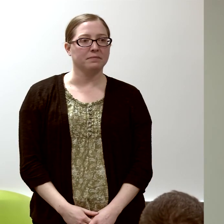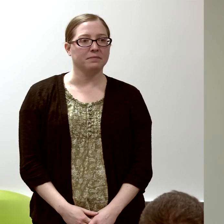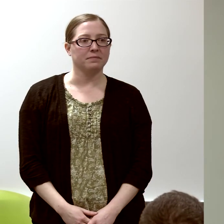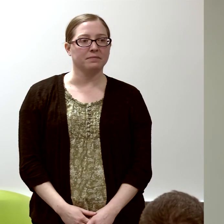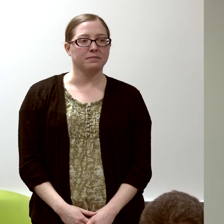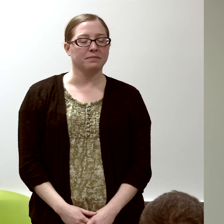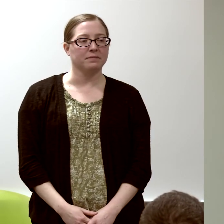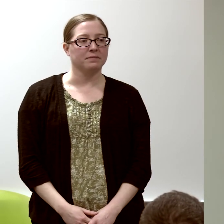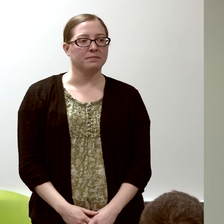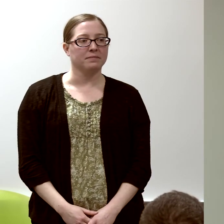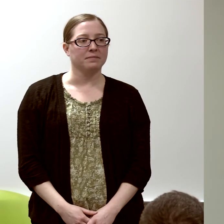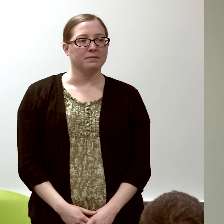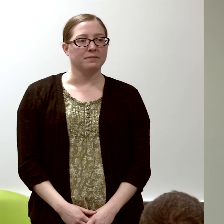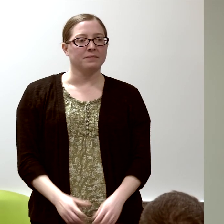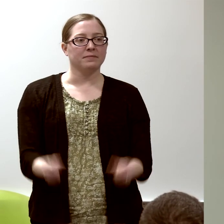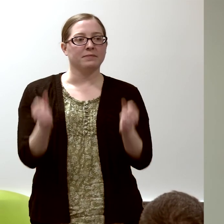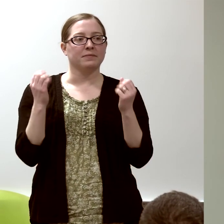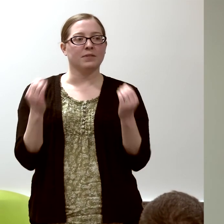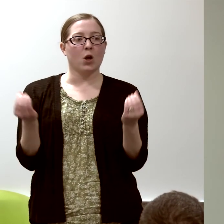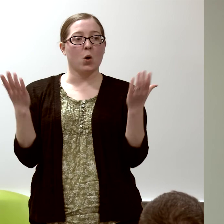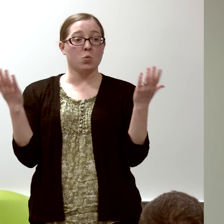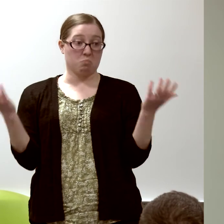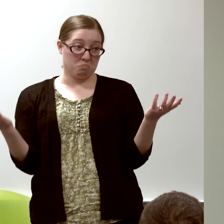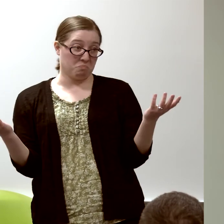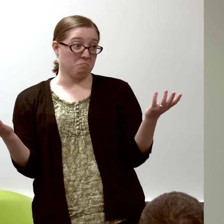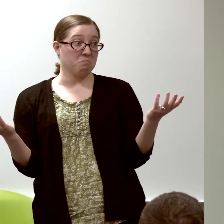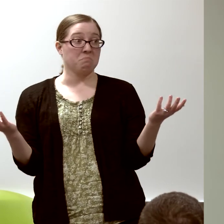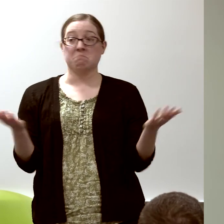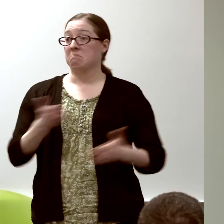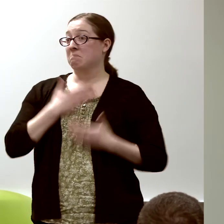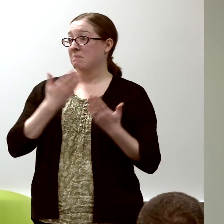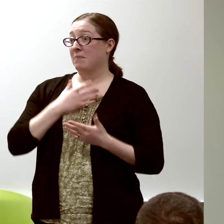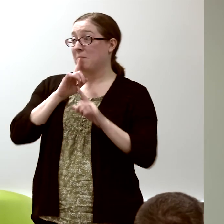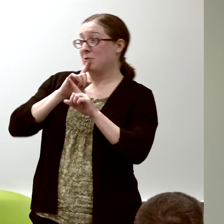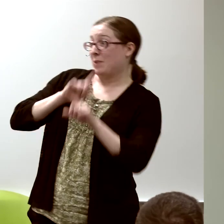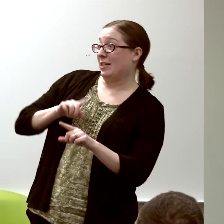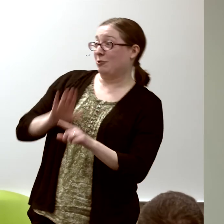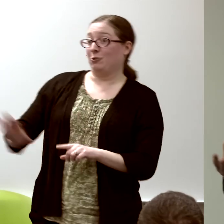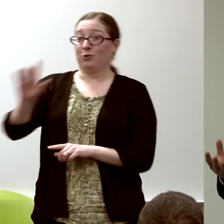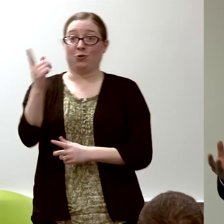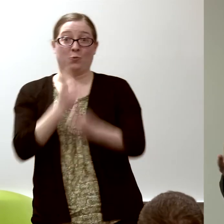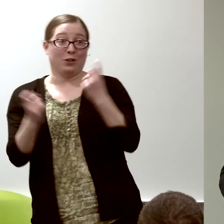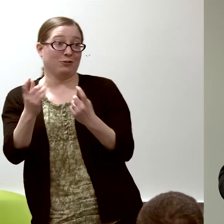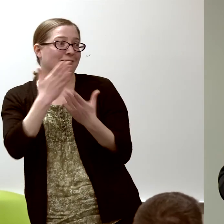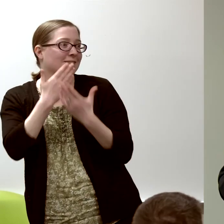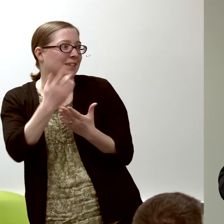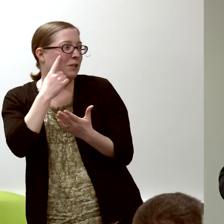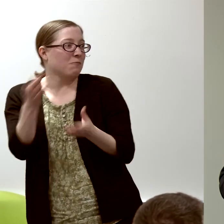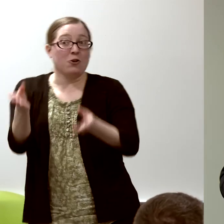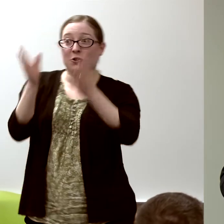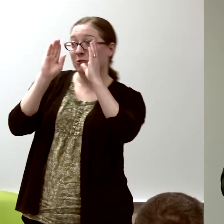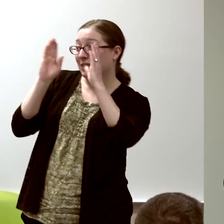So I'm happy to ask-- to answer questions. Thank you for your attention.